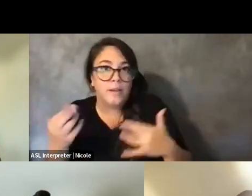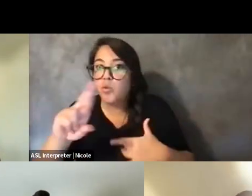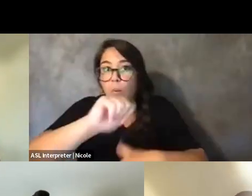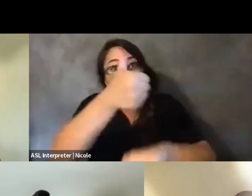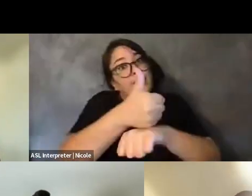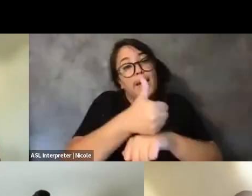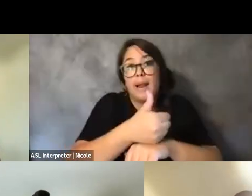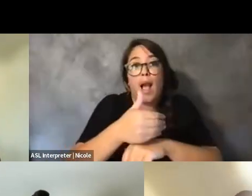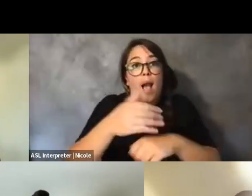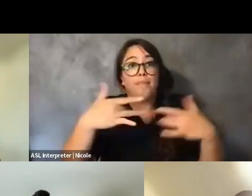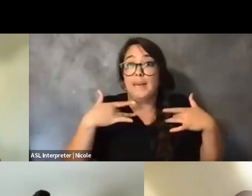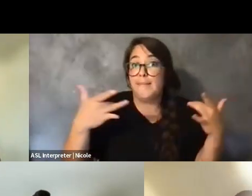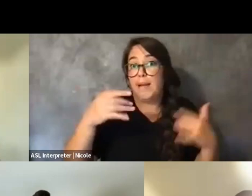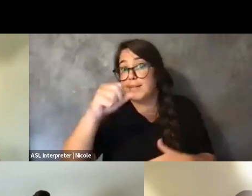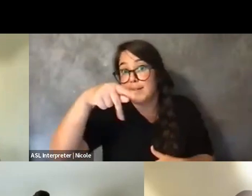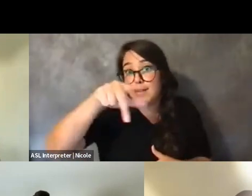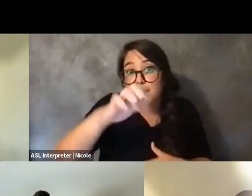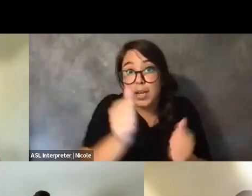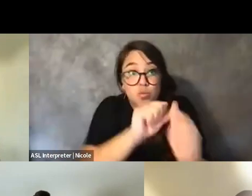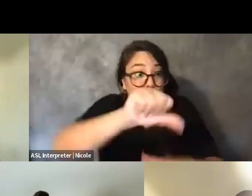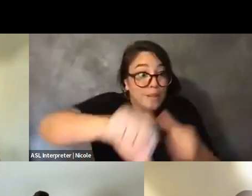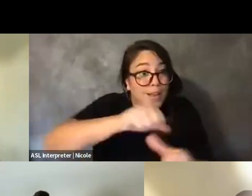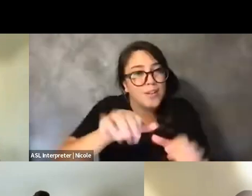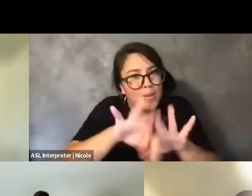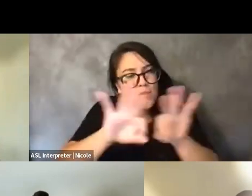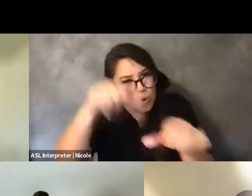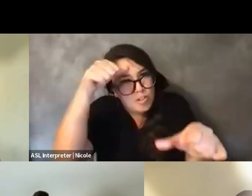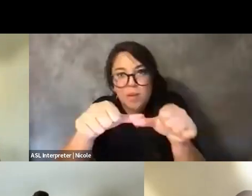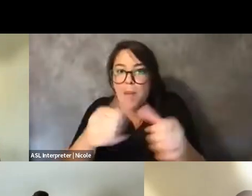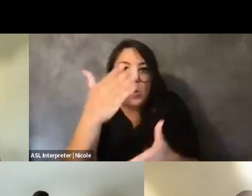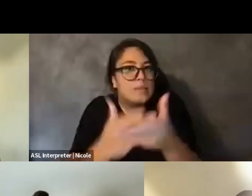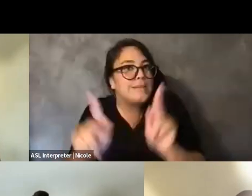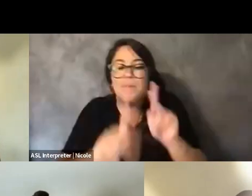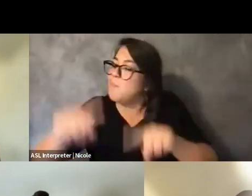to consider that there are folks who will not be able to be in person no matter what the situation is.